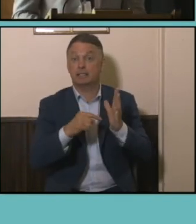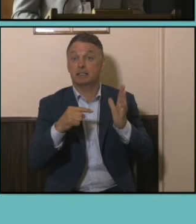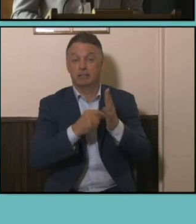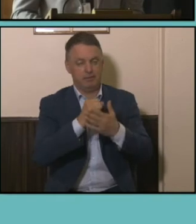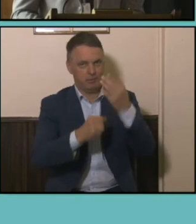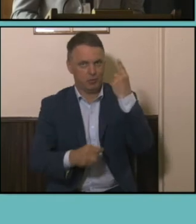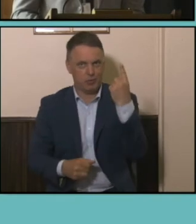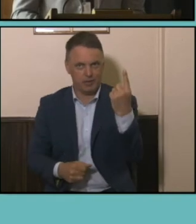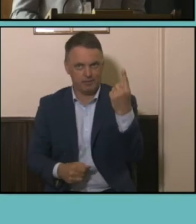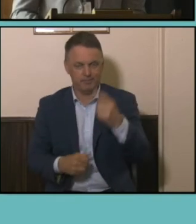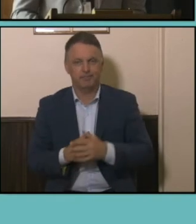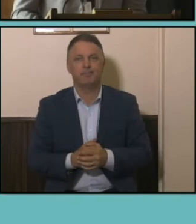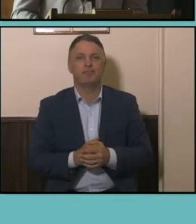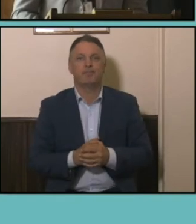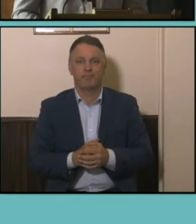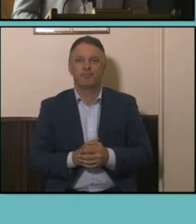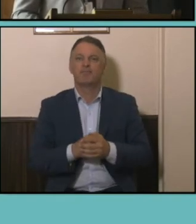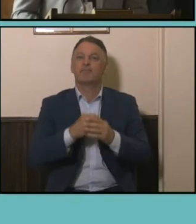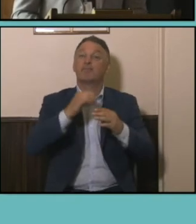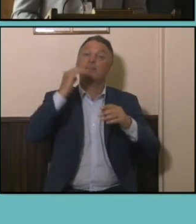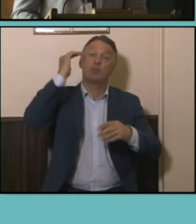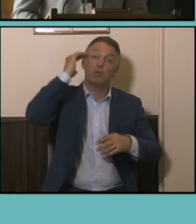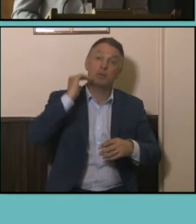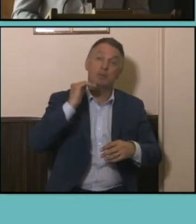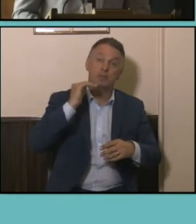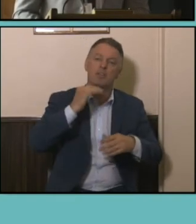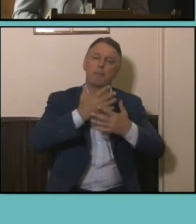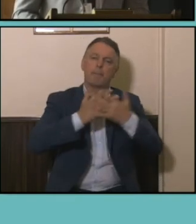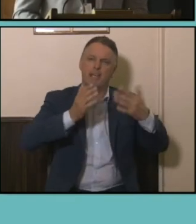twice as many women that were working in this as their main job compared to men.